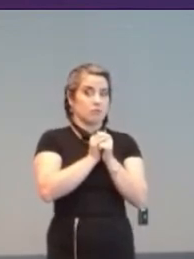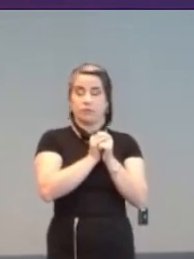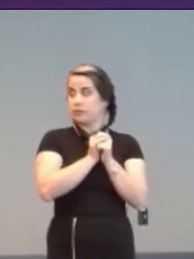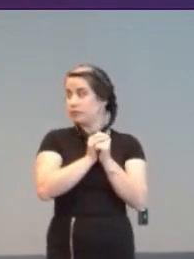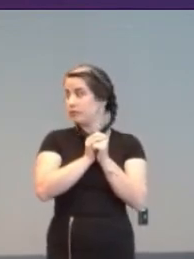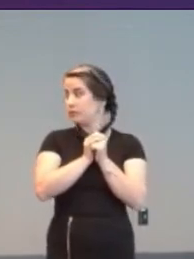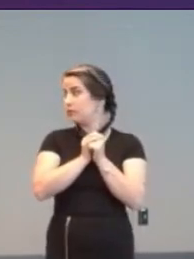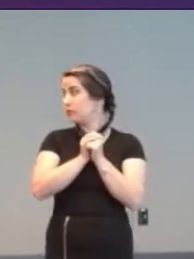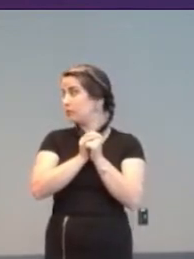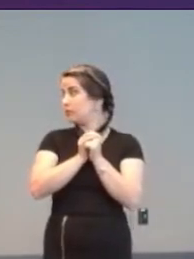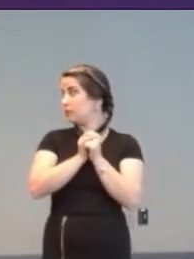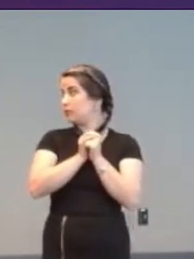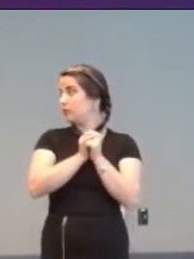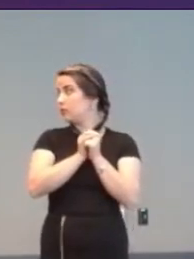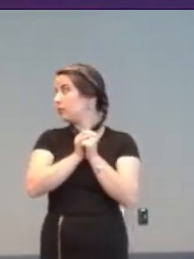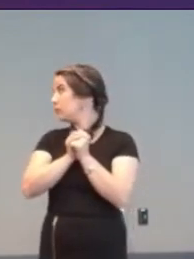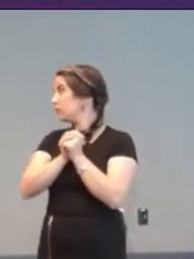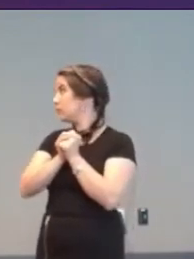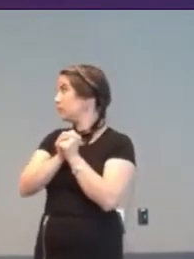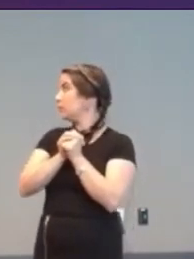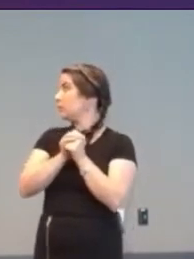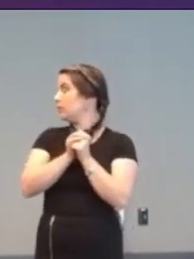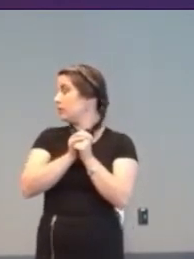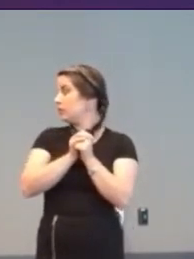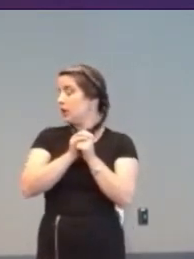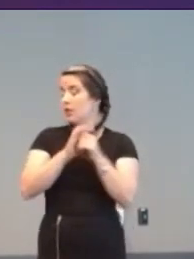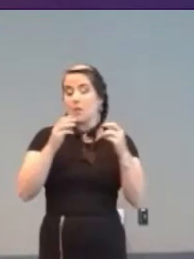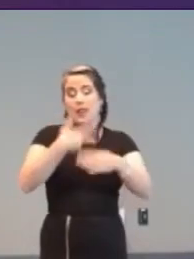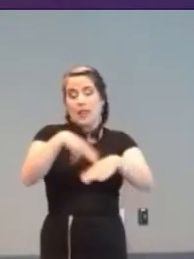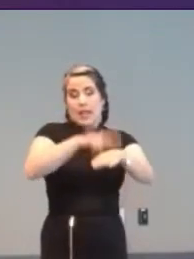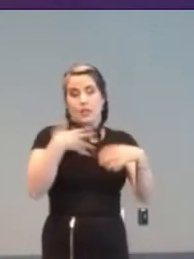POSMs were free from the National Health Service, enabling many of the most Disabled